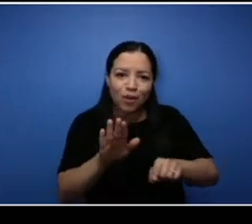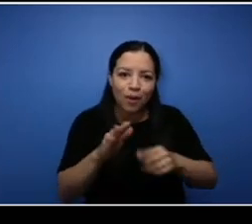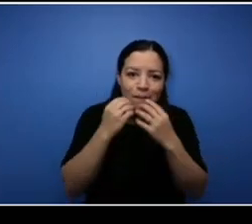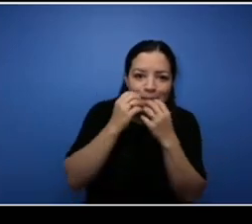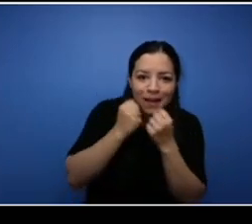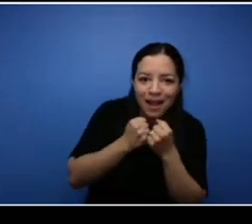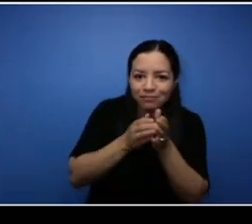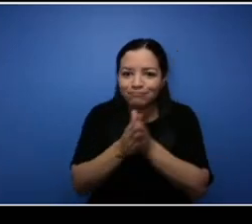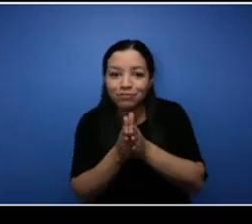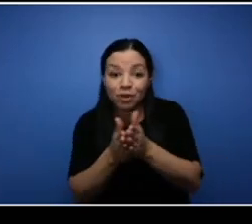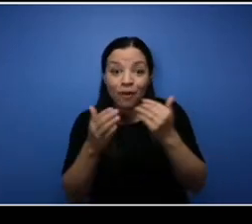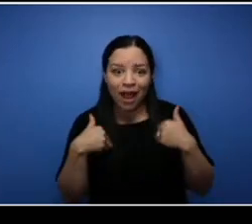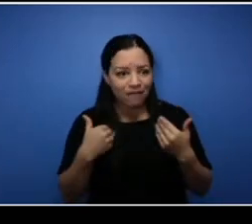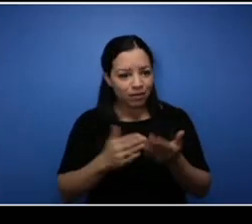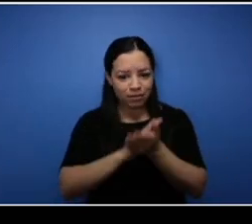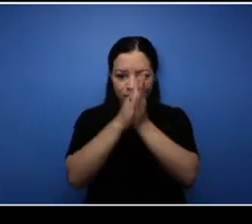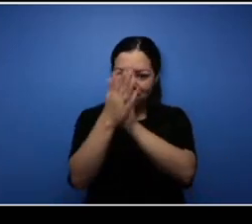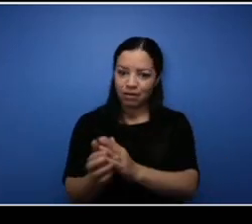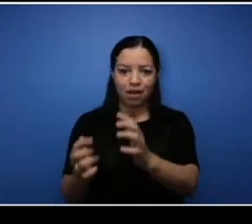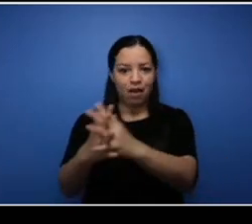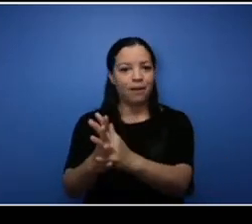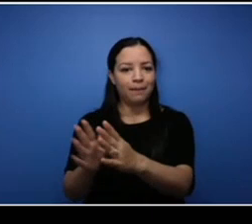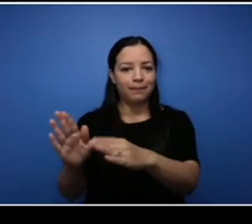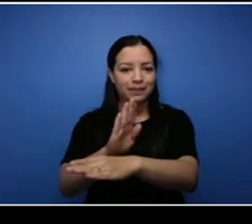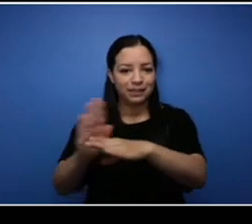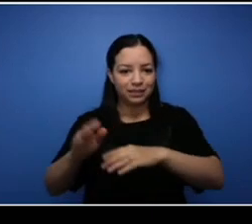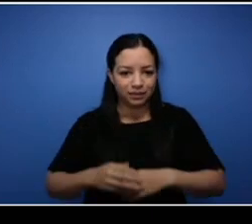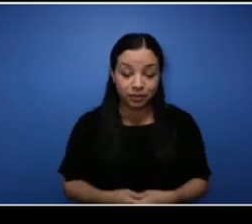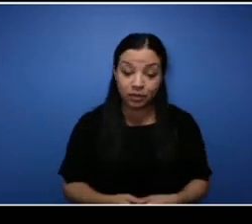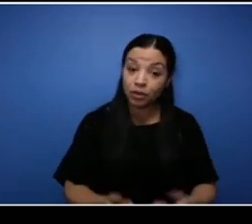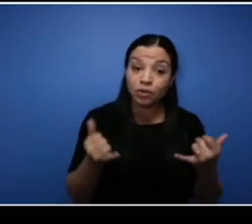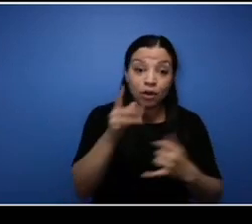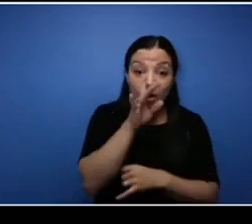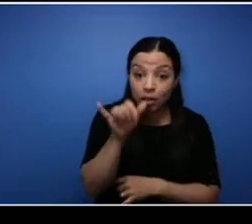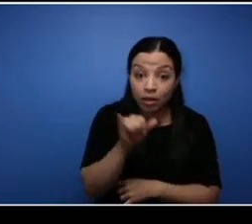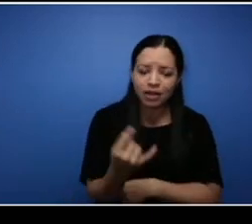Today we have four panellists, each will be asked a series of questions directed to their